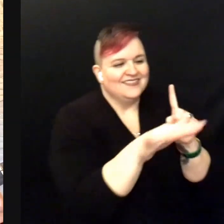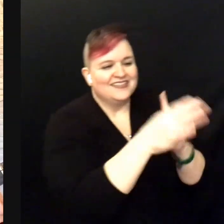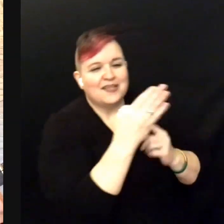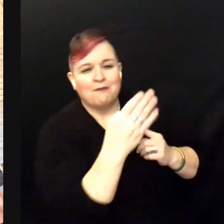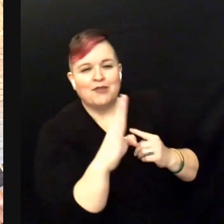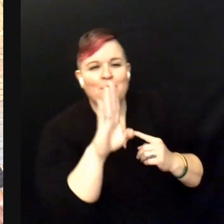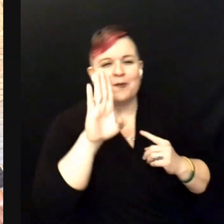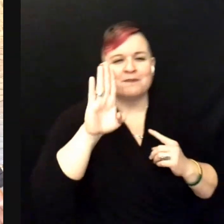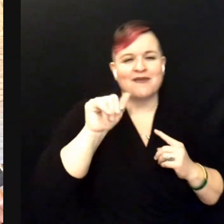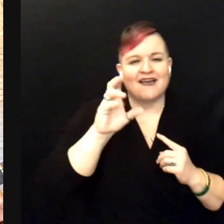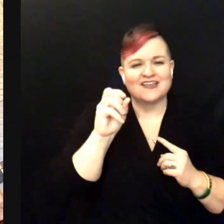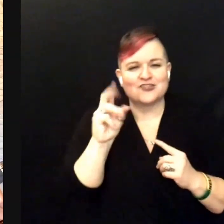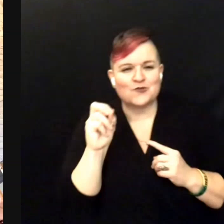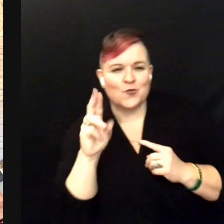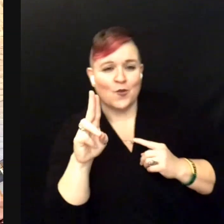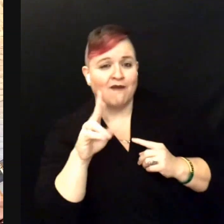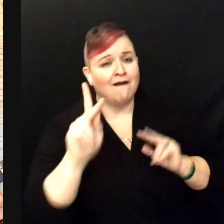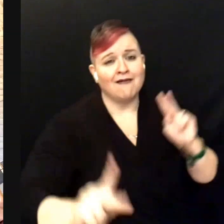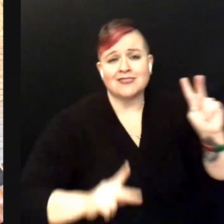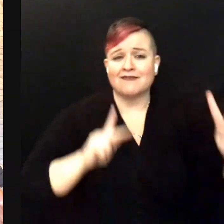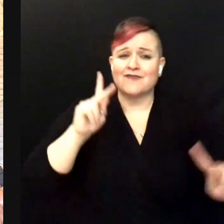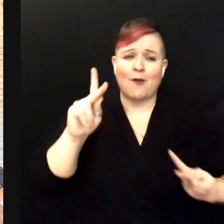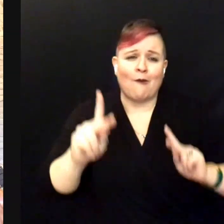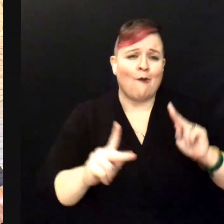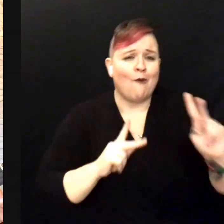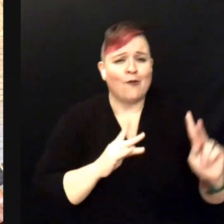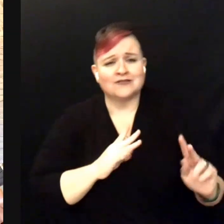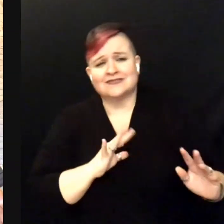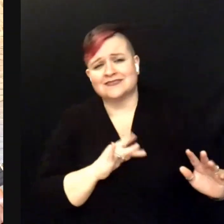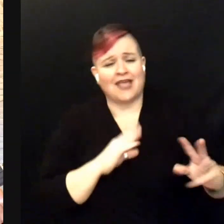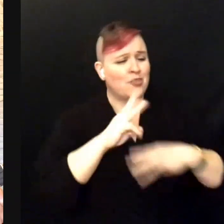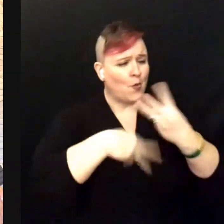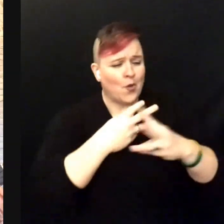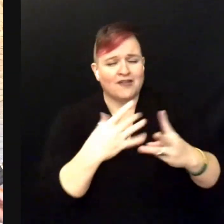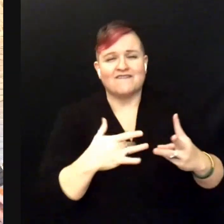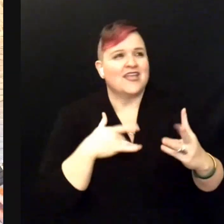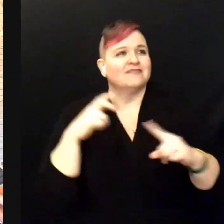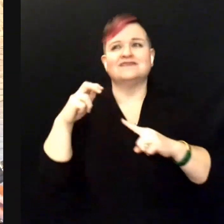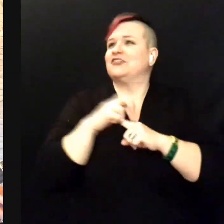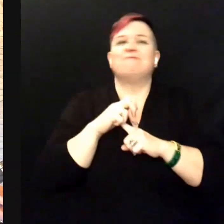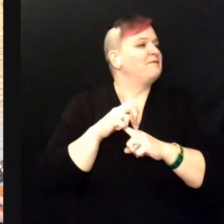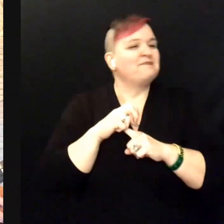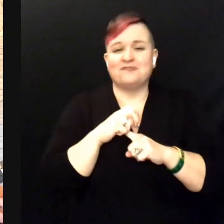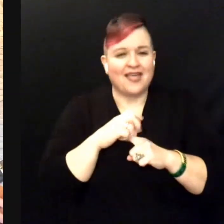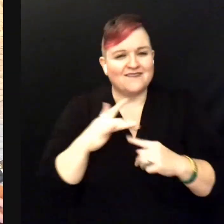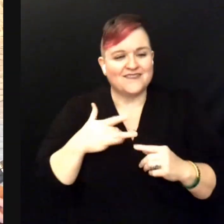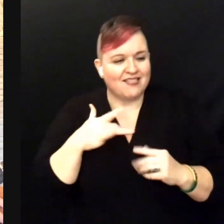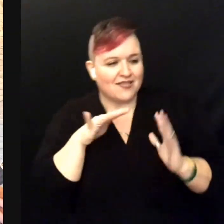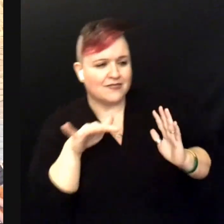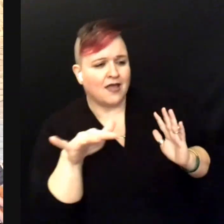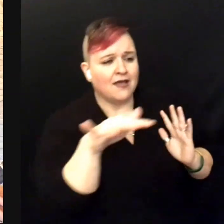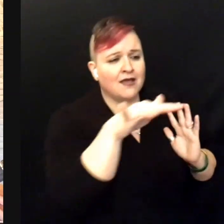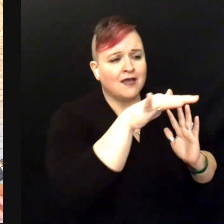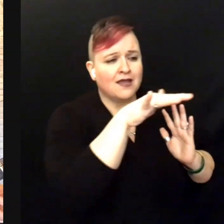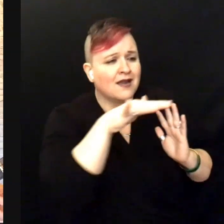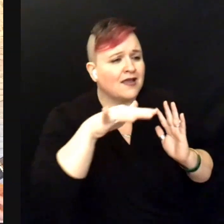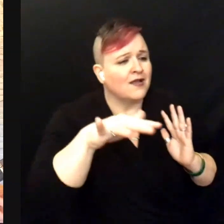Where the folks are fine And the world is mine On Blue Bayou